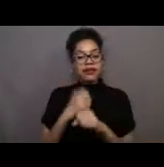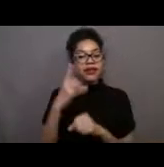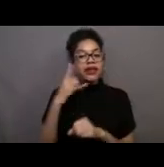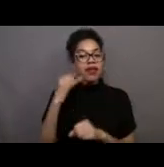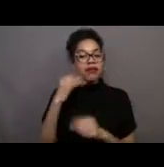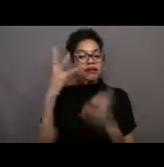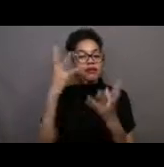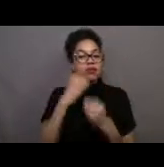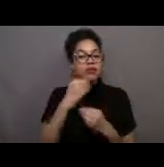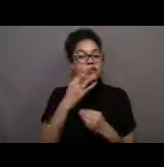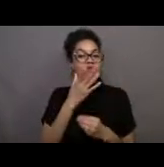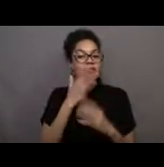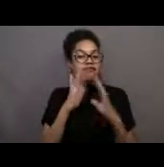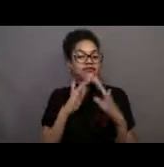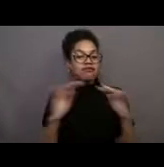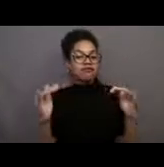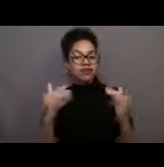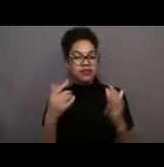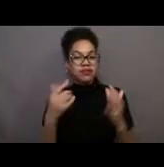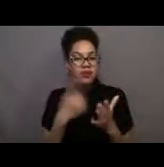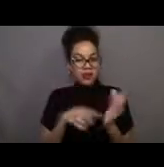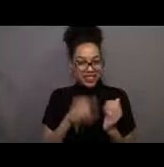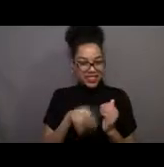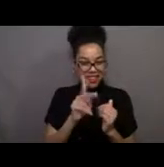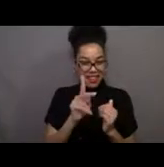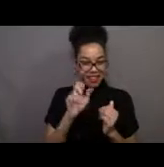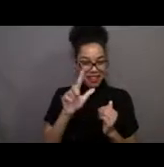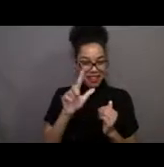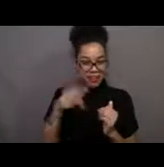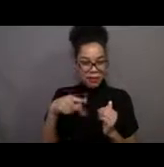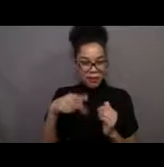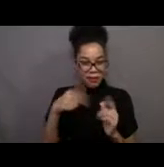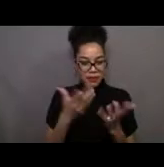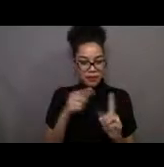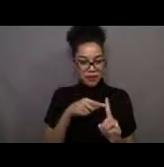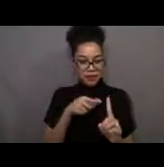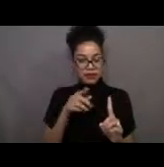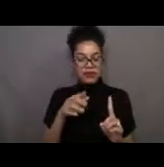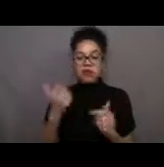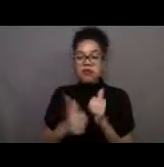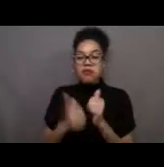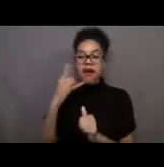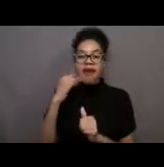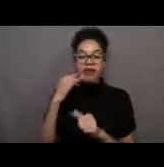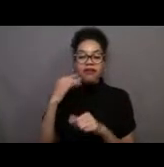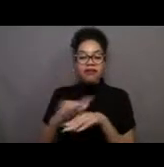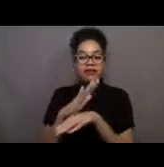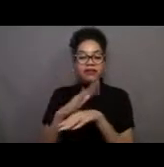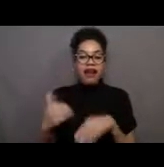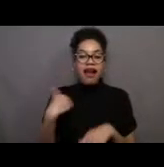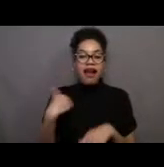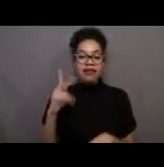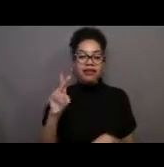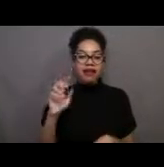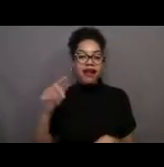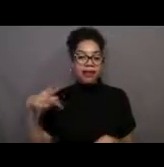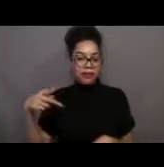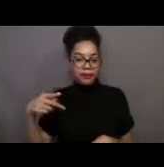What is algae? Most Californians have experienced algae in some way. Maybe you've picked up seaweed that washed up on a beach,